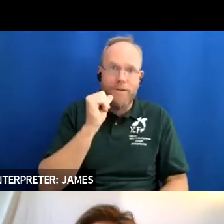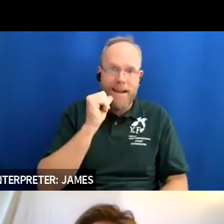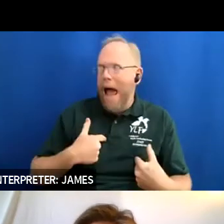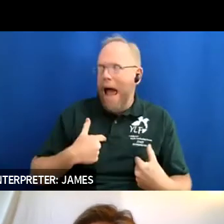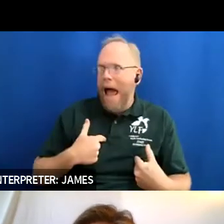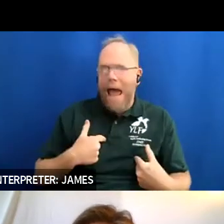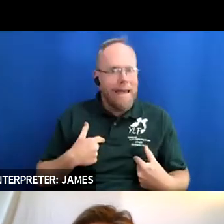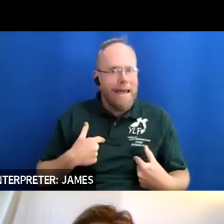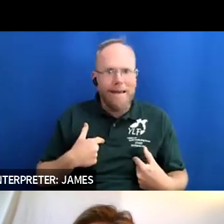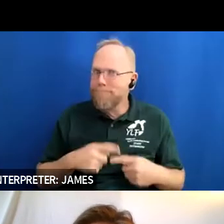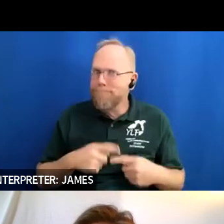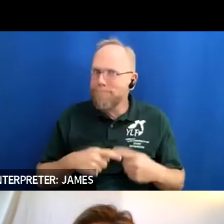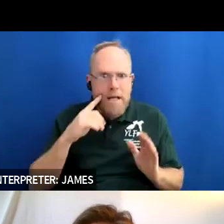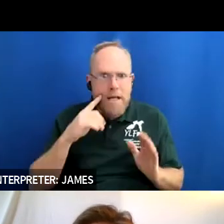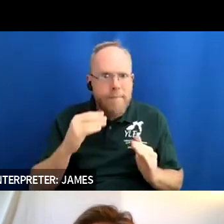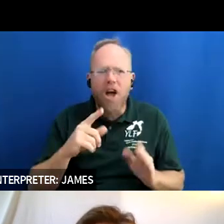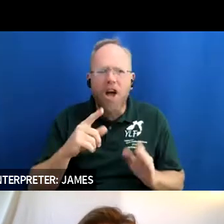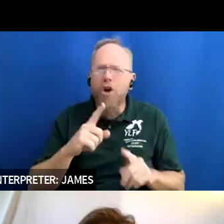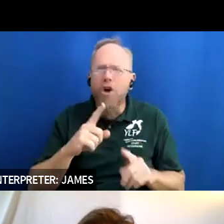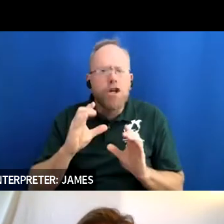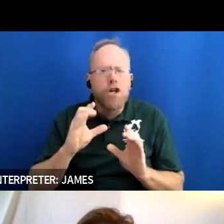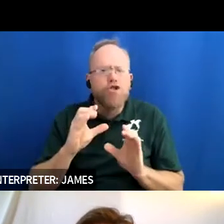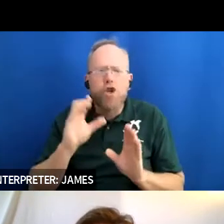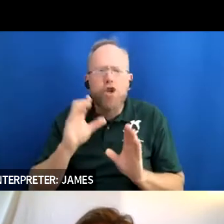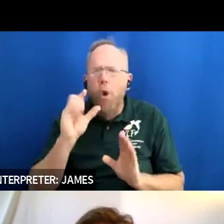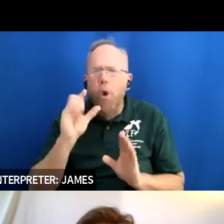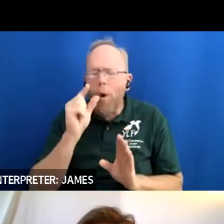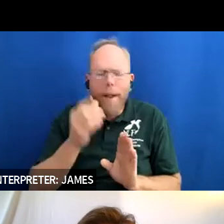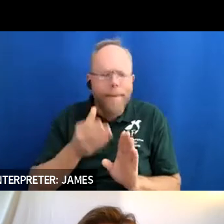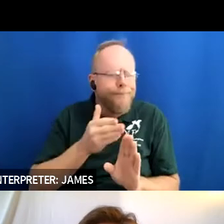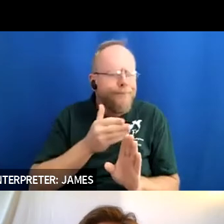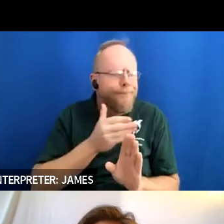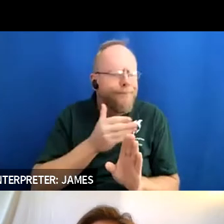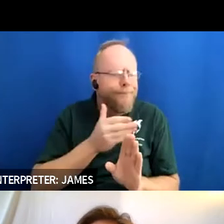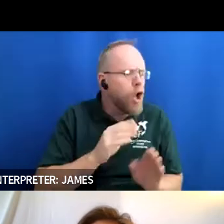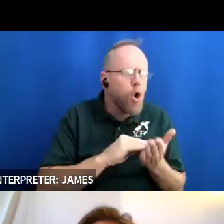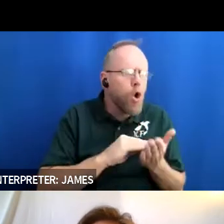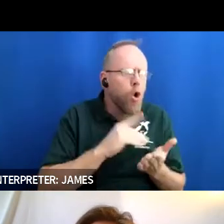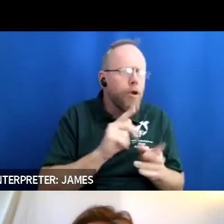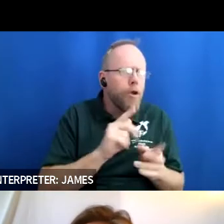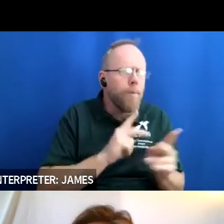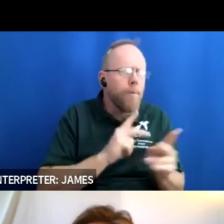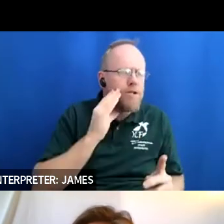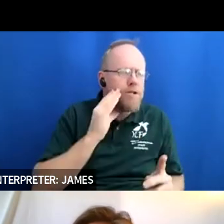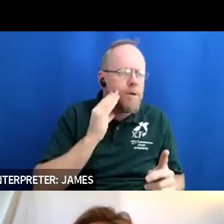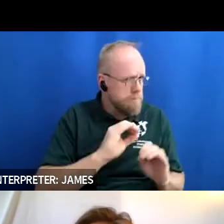google and be like okay these are experiences that people have um gotten from this from arizona and